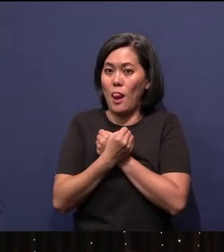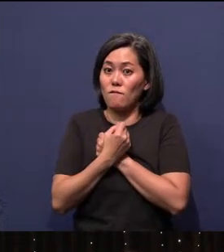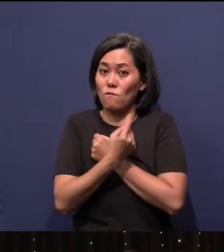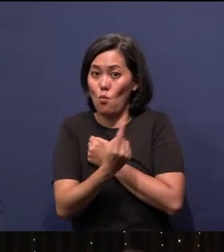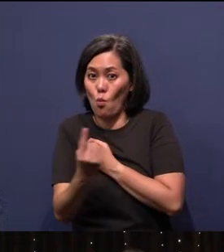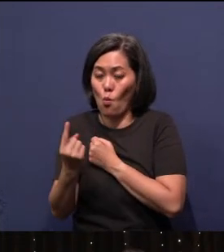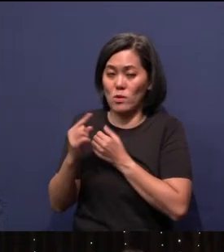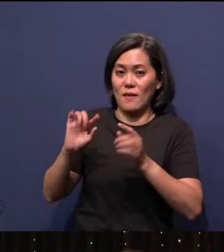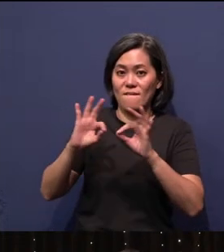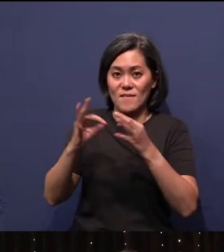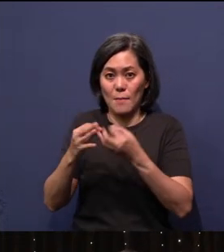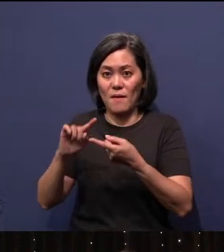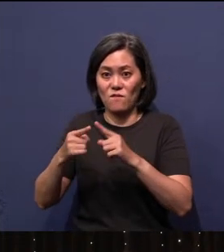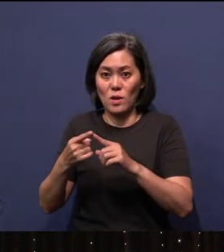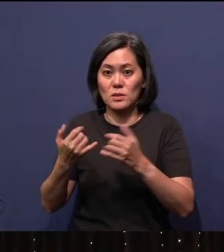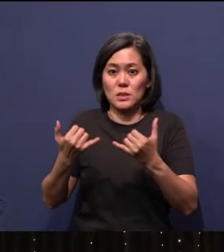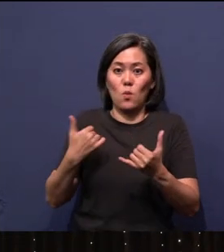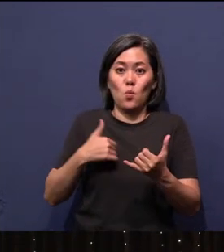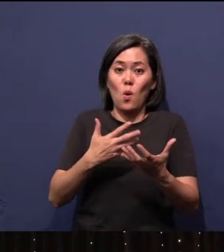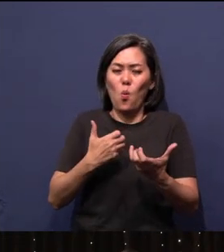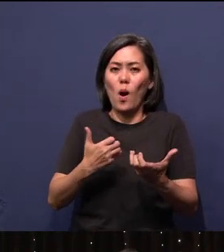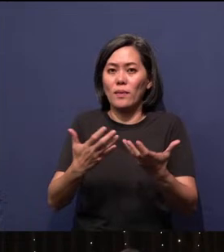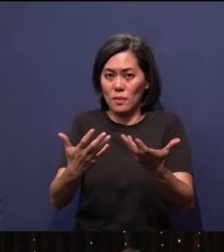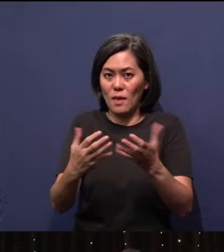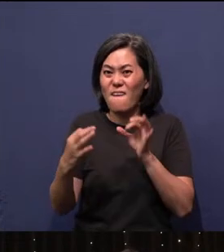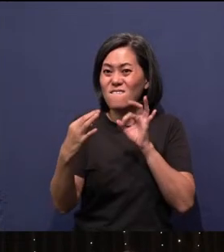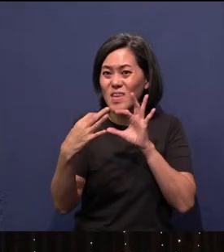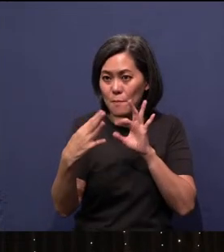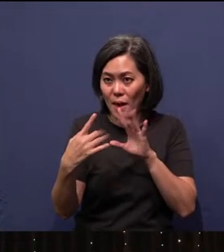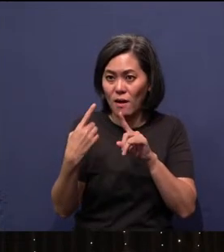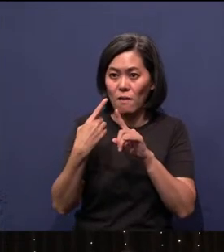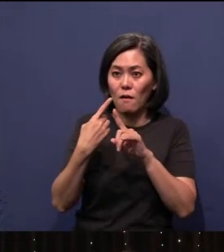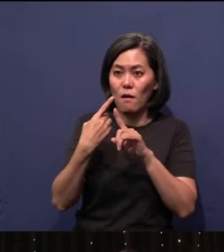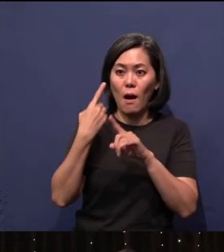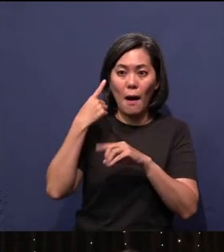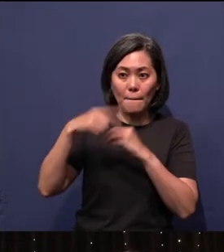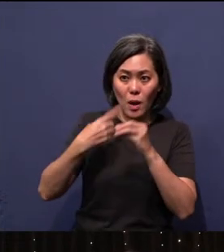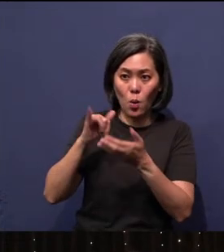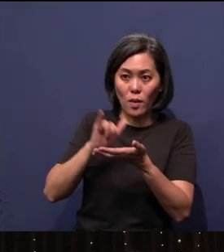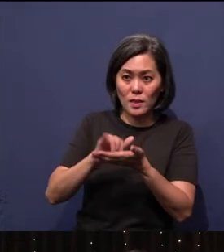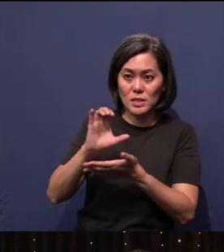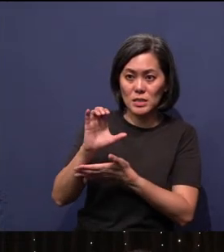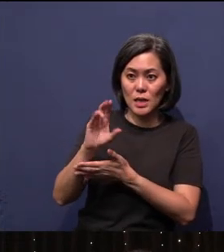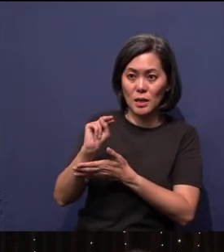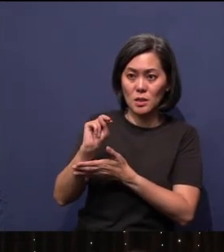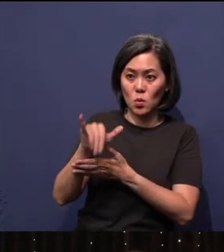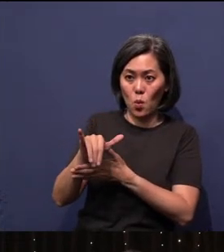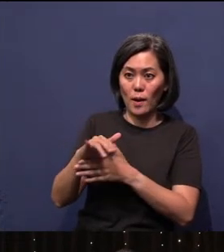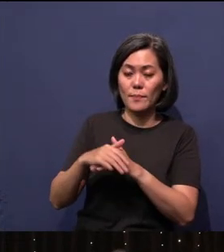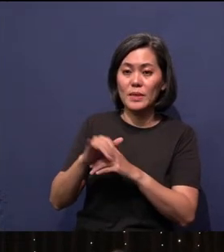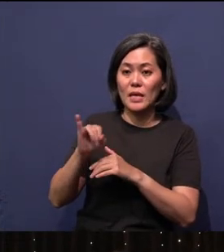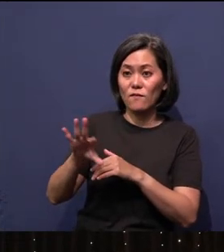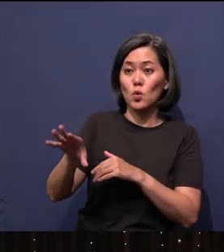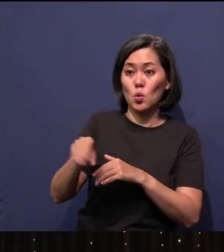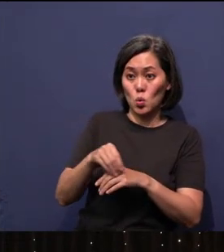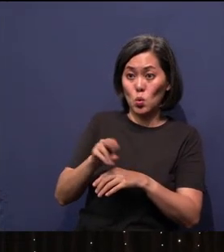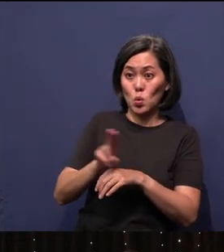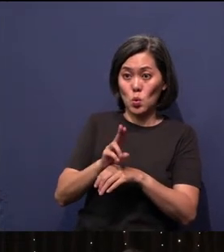At such this stage, we would like to gather some feedback on this CNY gift pack. So if you have used it, if you have taken it and distributed it and gave it to your